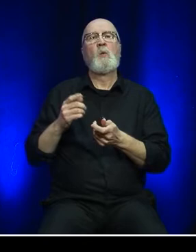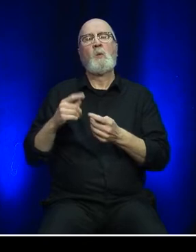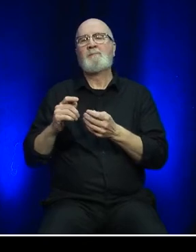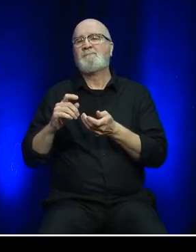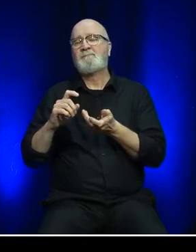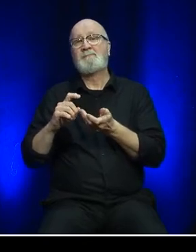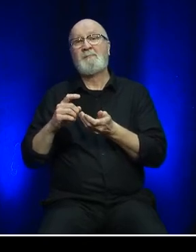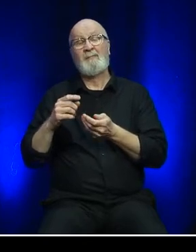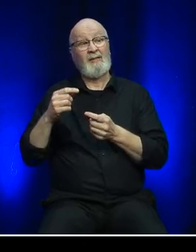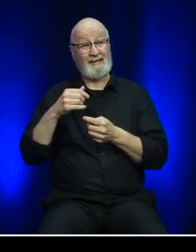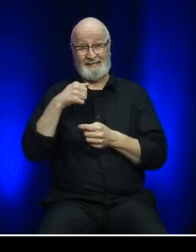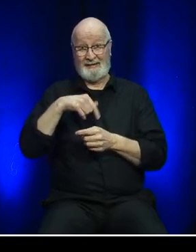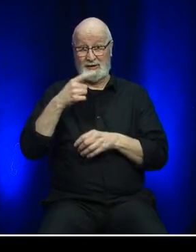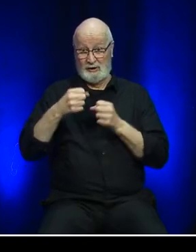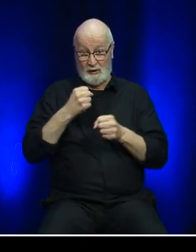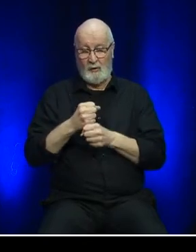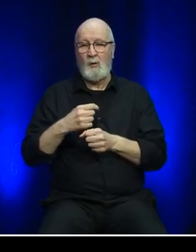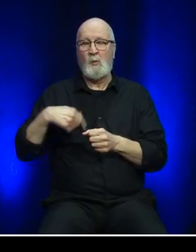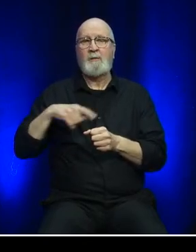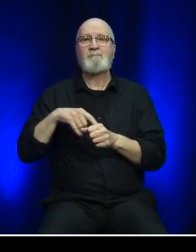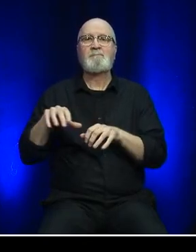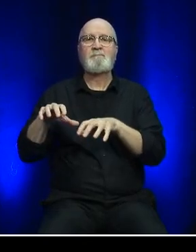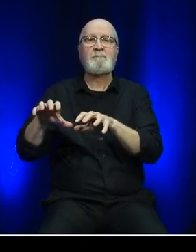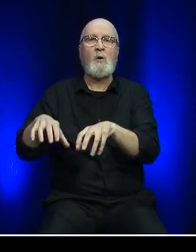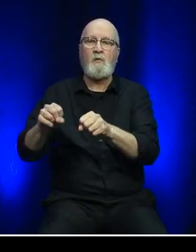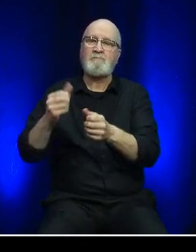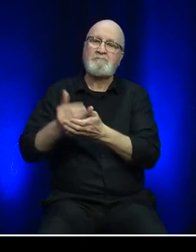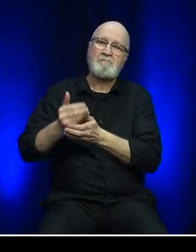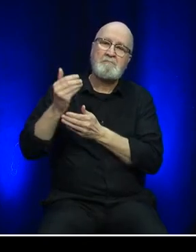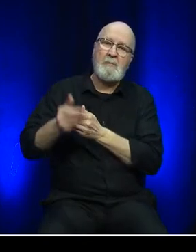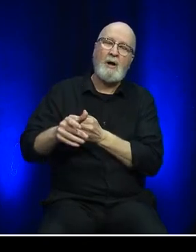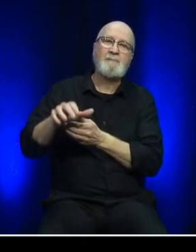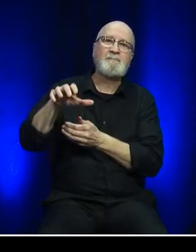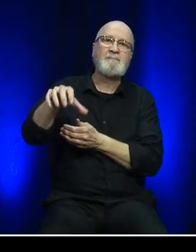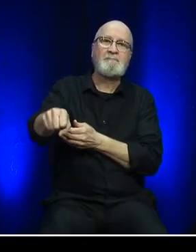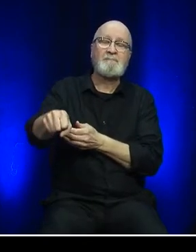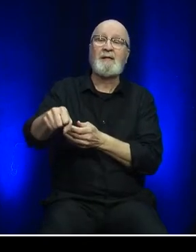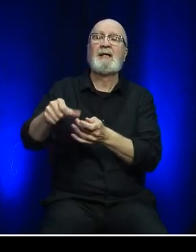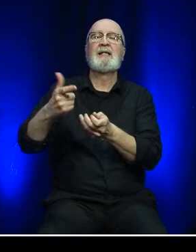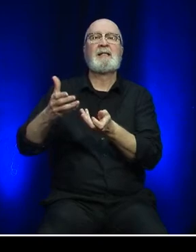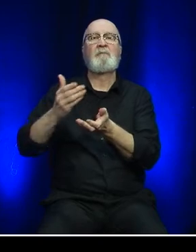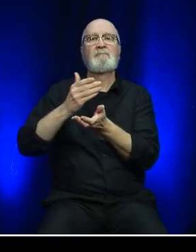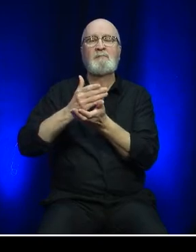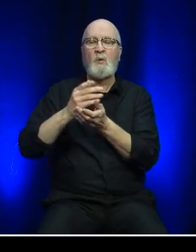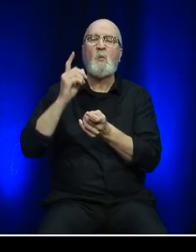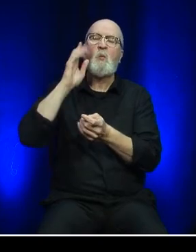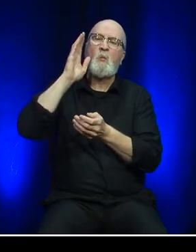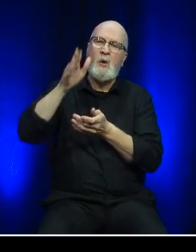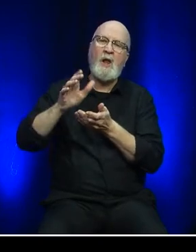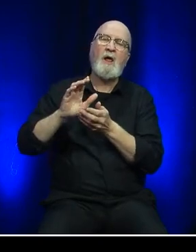During the year, we gained ownership of the island and will continue to work towards the eventual removal of the island.